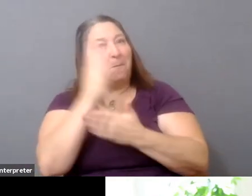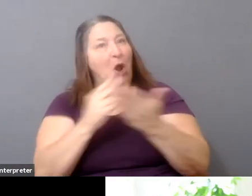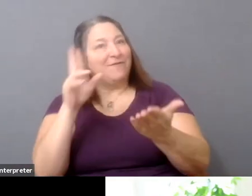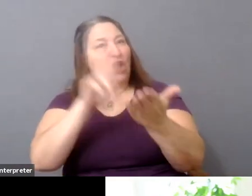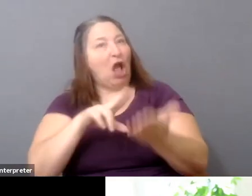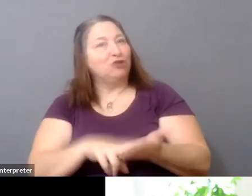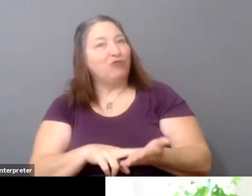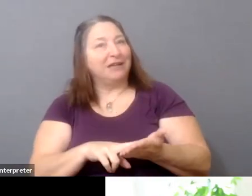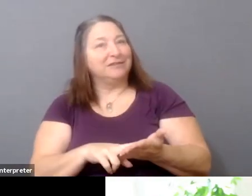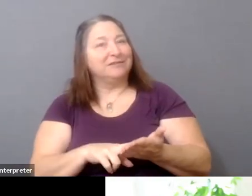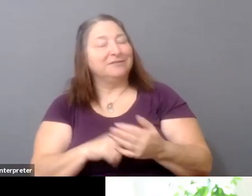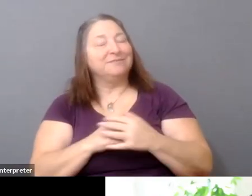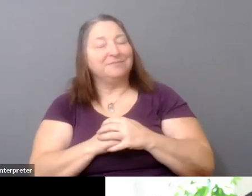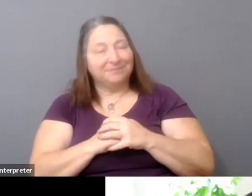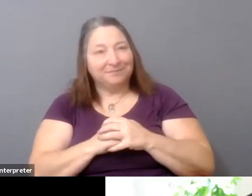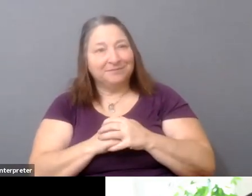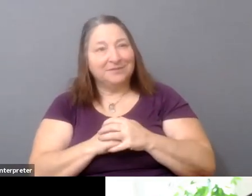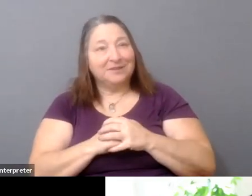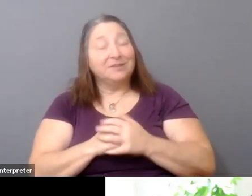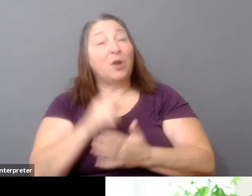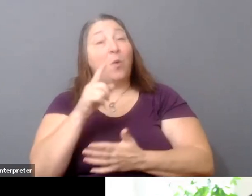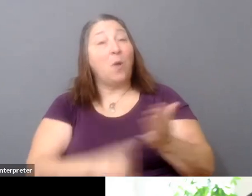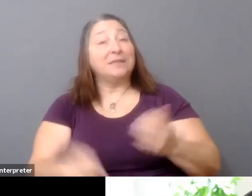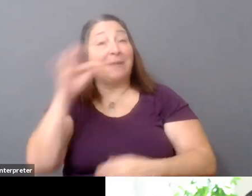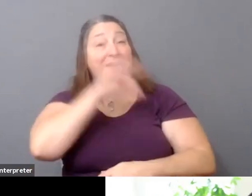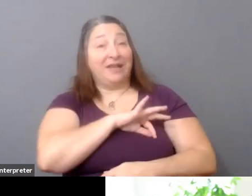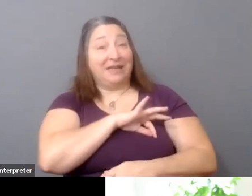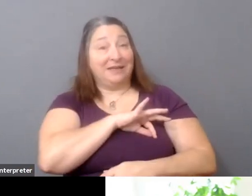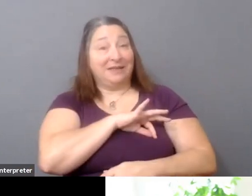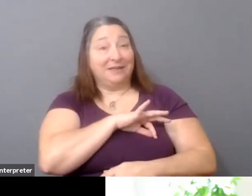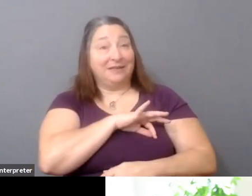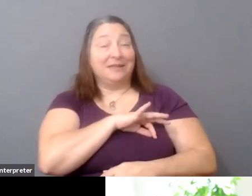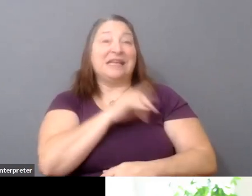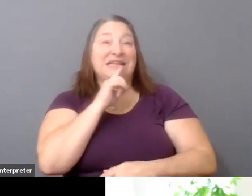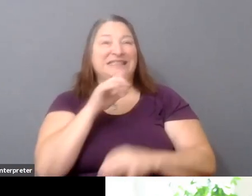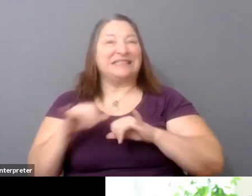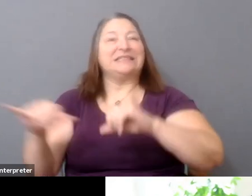But what is beneficial is the standard legal language making